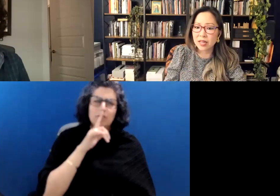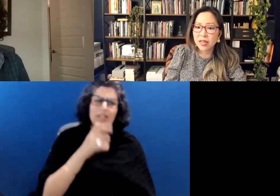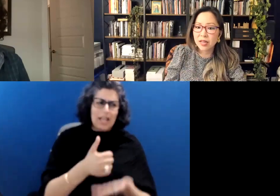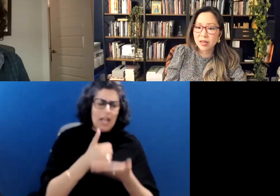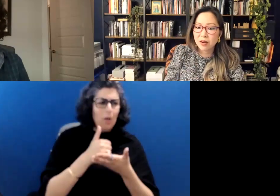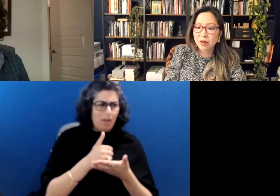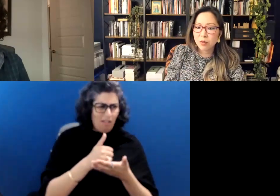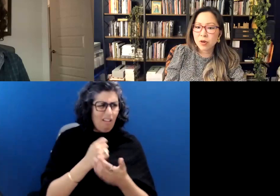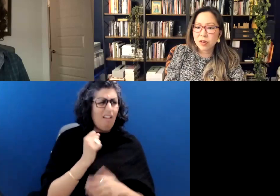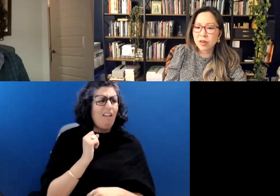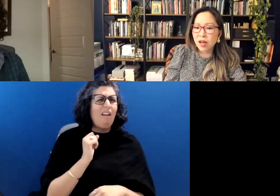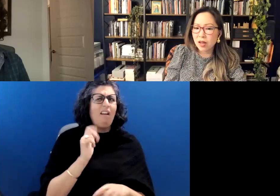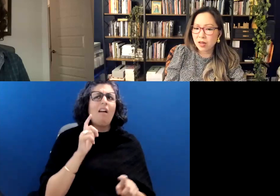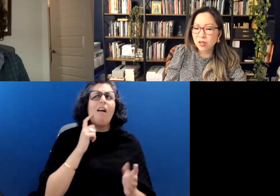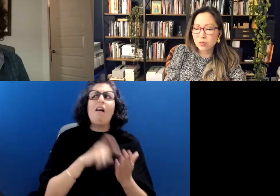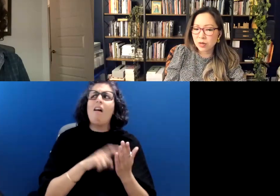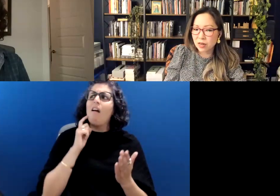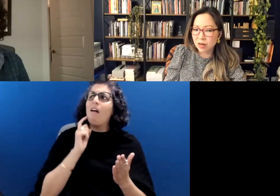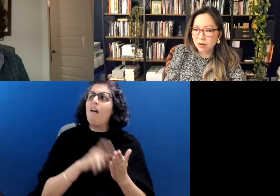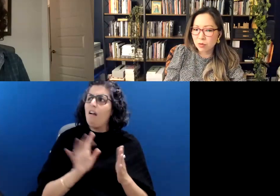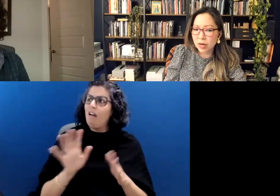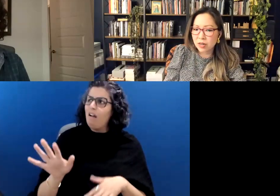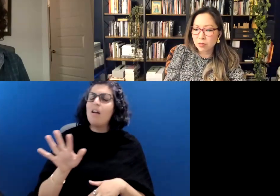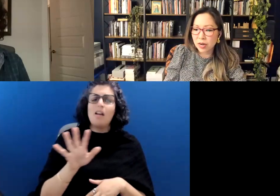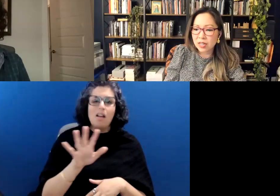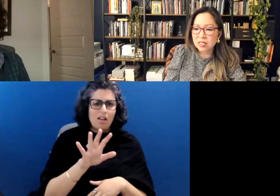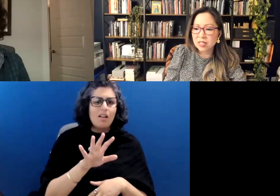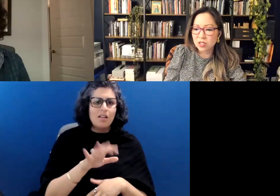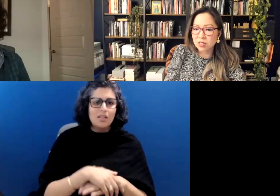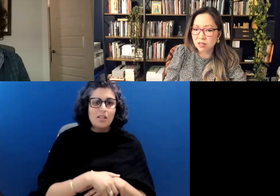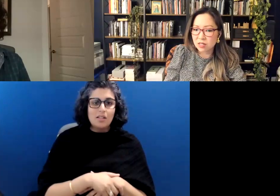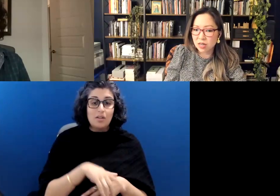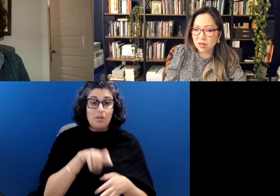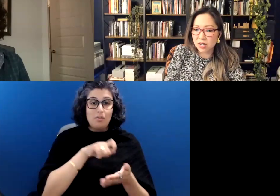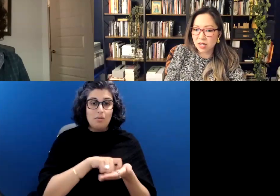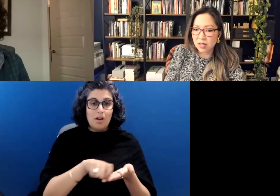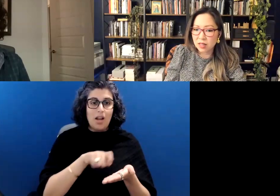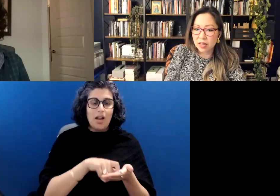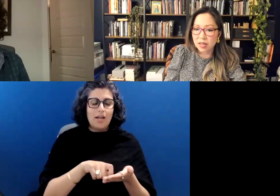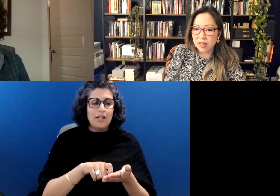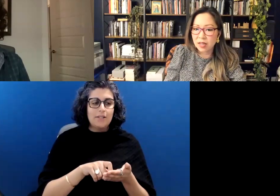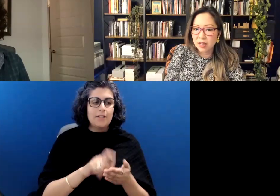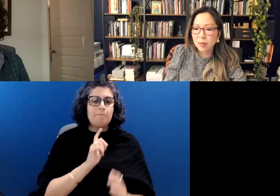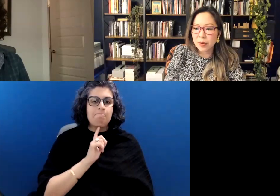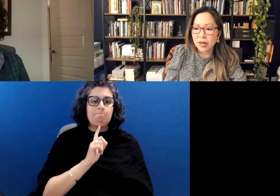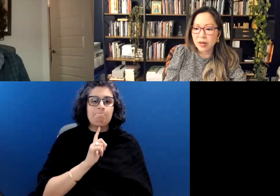that we're not, you know, writing is such a solitary thing.